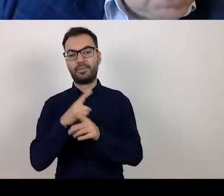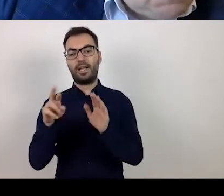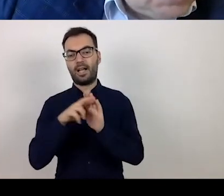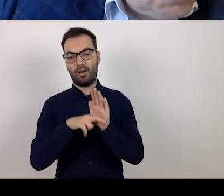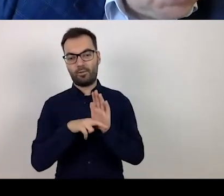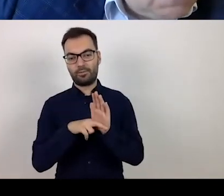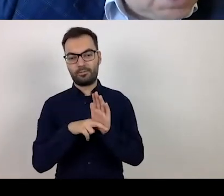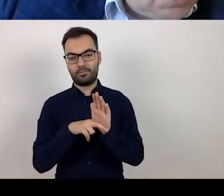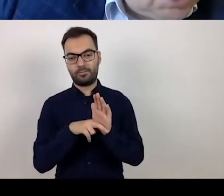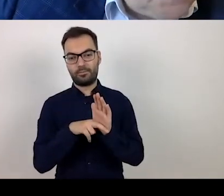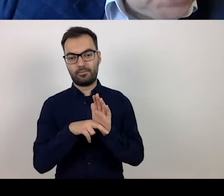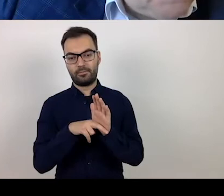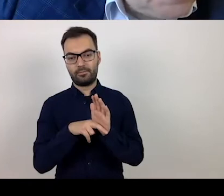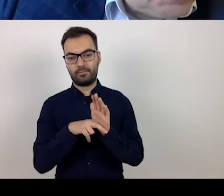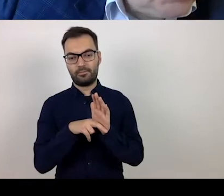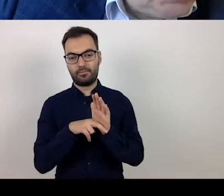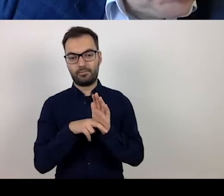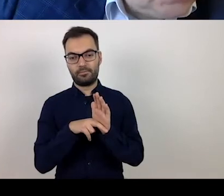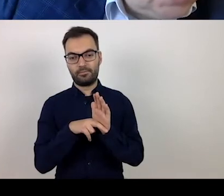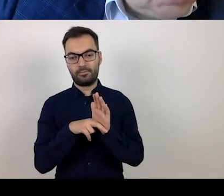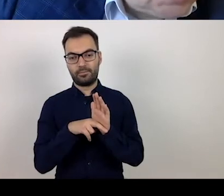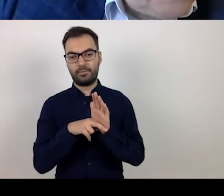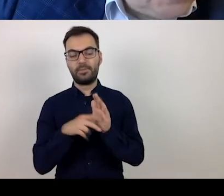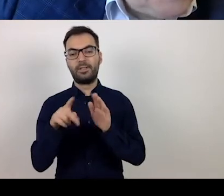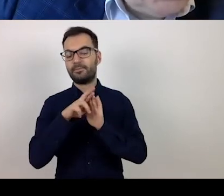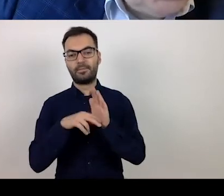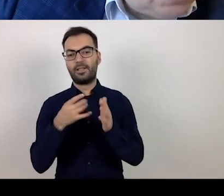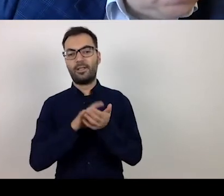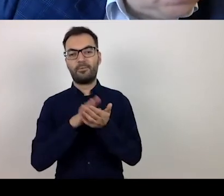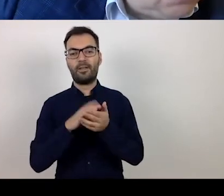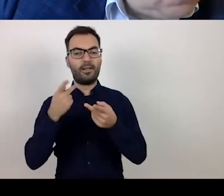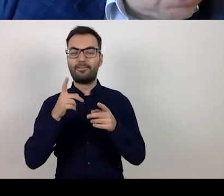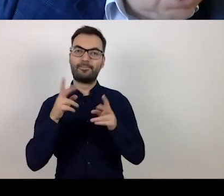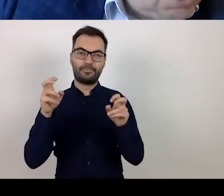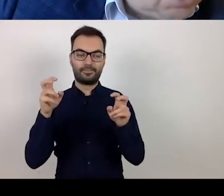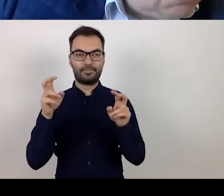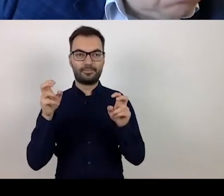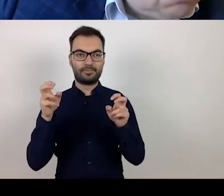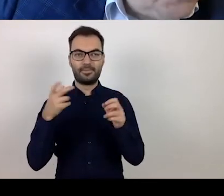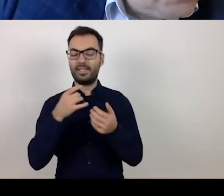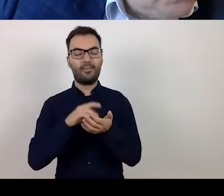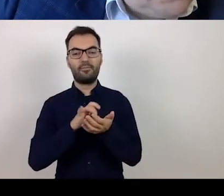we do not have to indicate actual carers